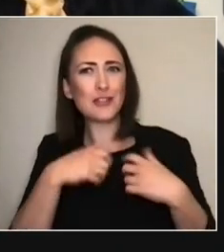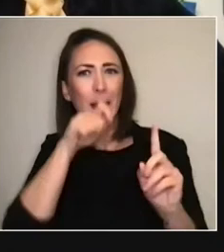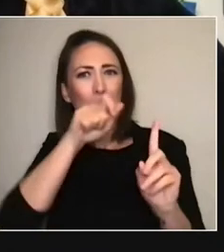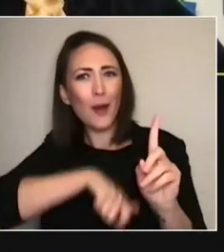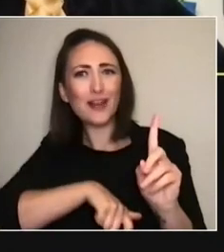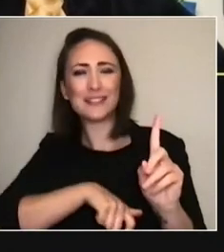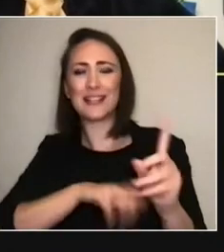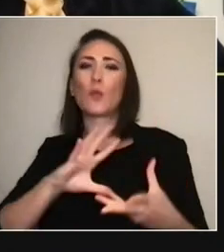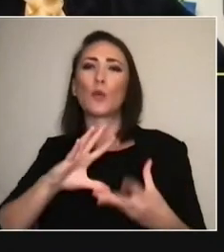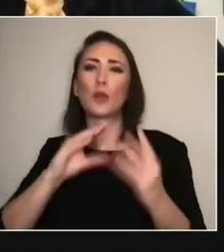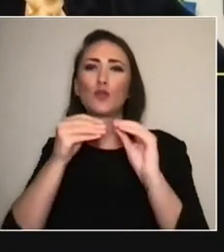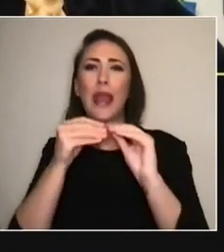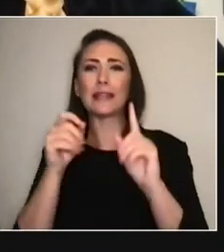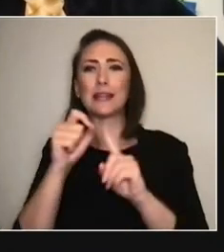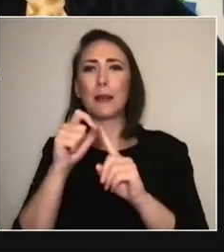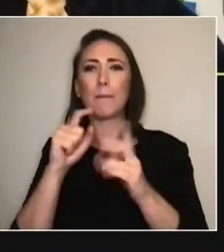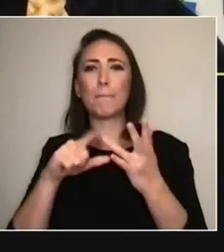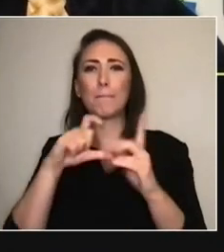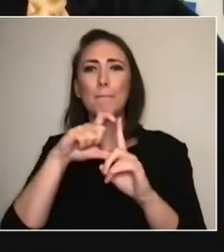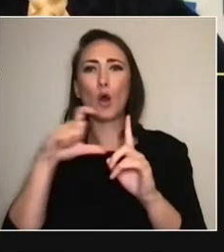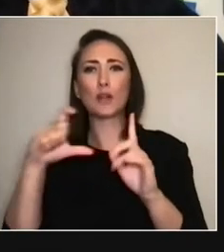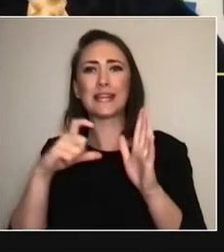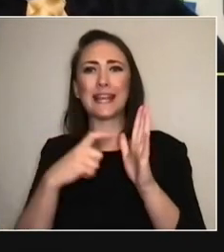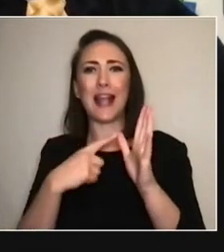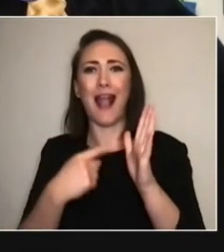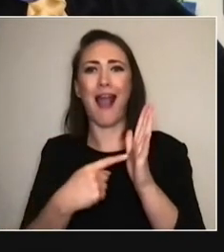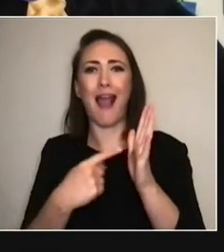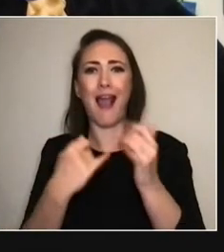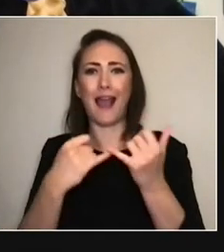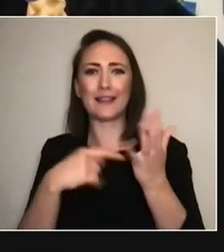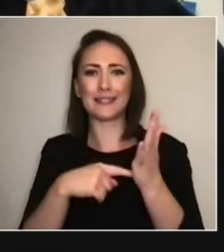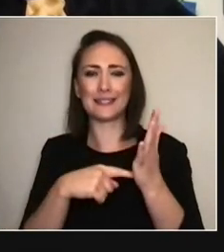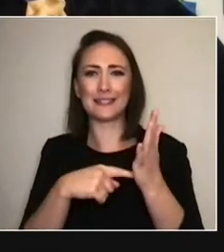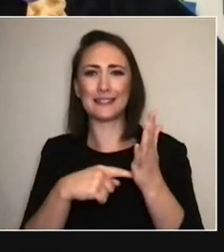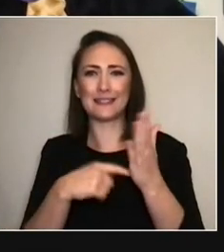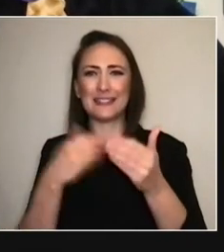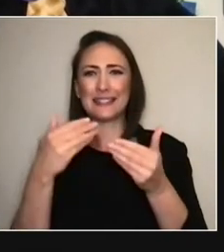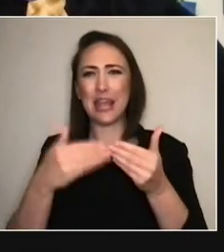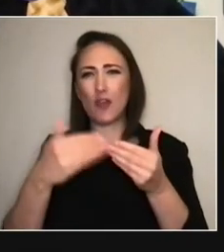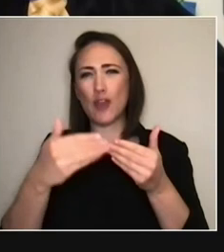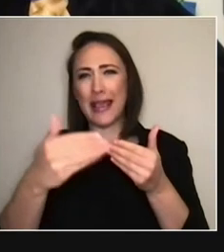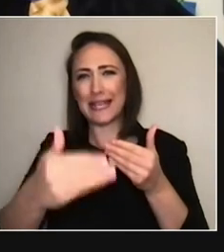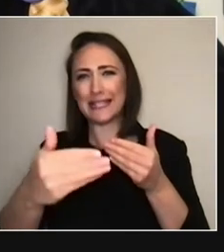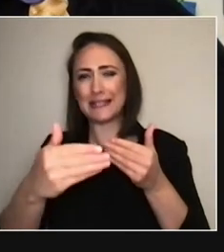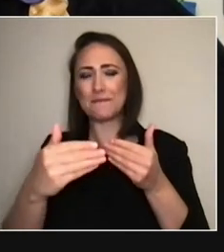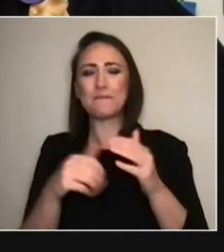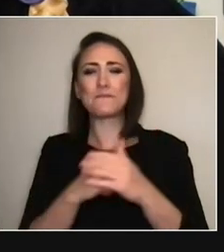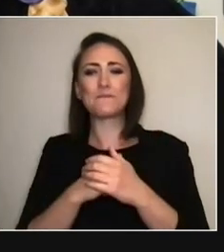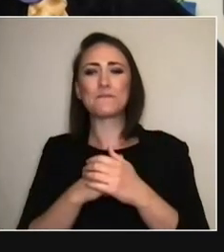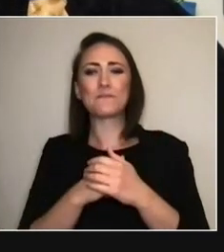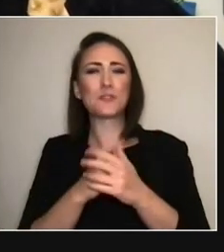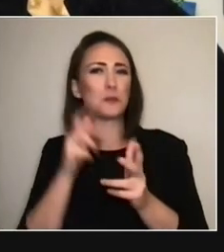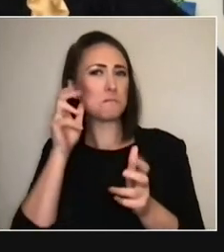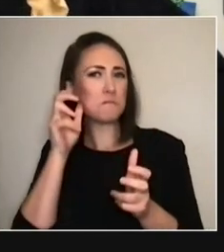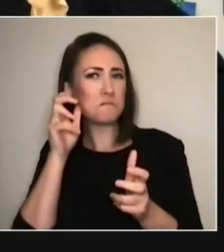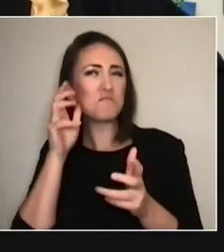Yeah, yeah. - And you too. You must have— I mean, I'm very curious, Jessica, about how you've taken In*ter*is*landers,